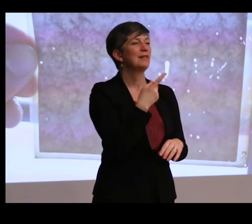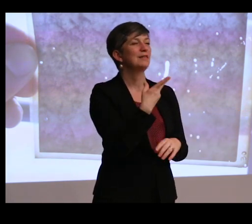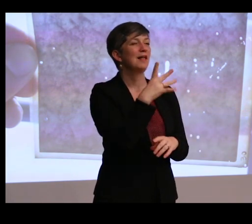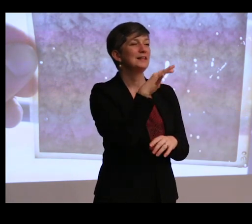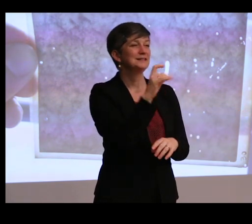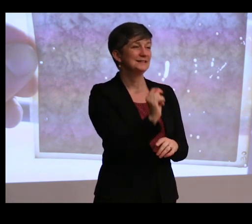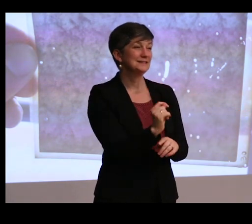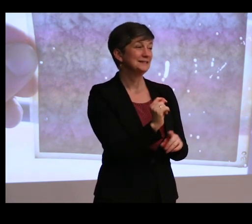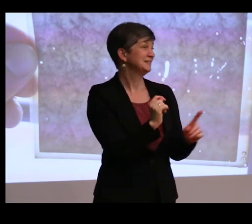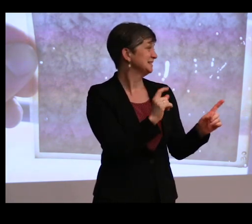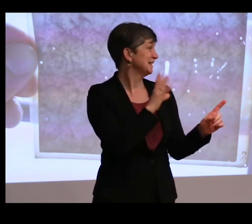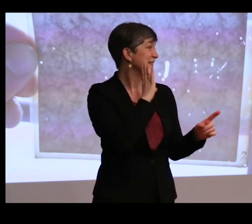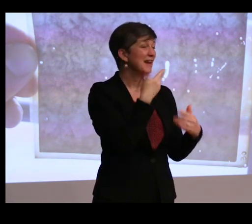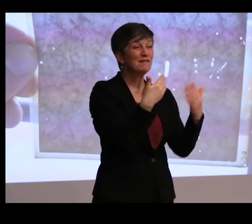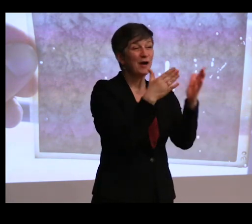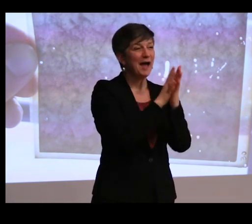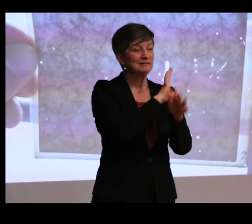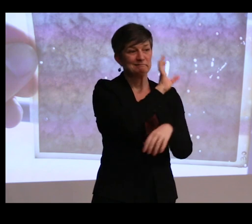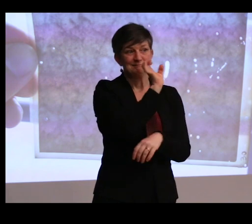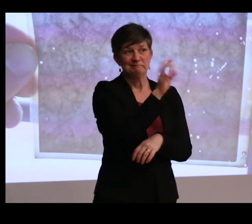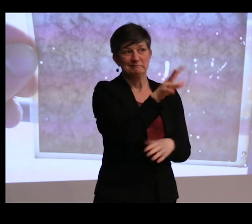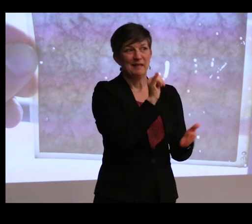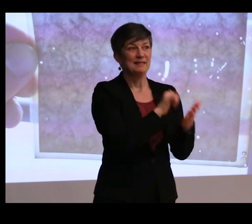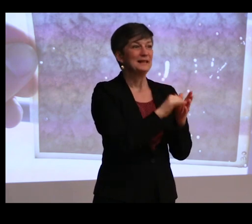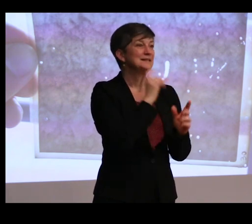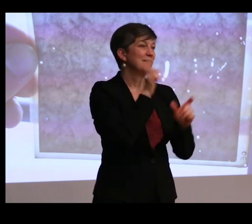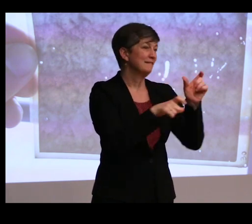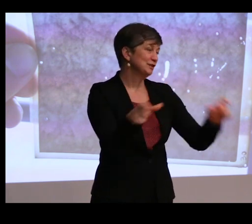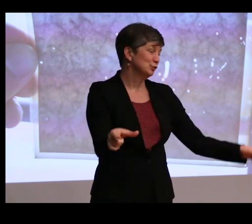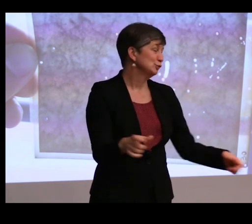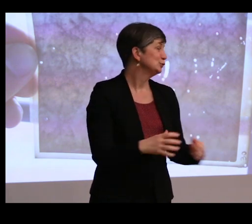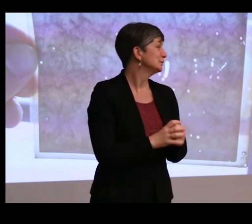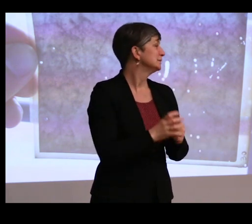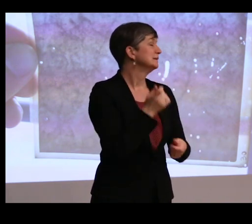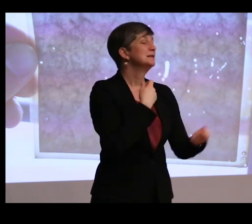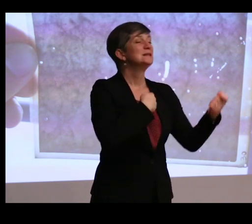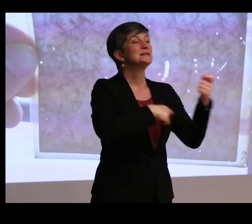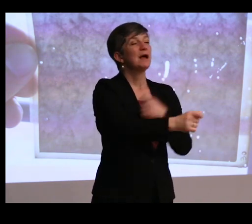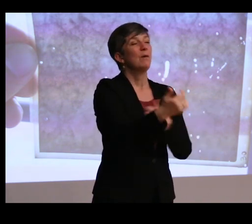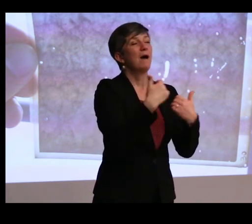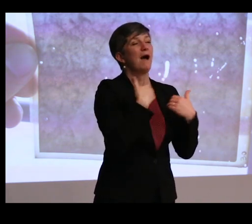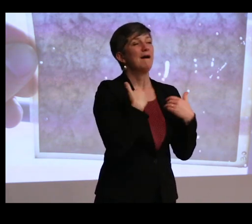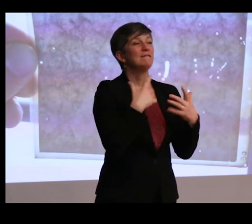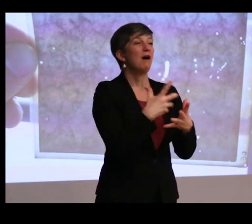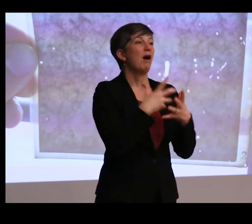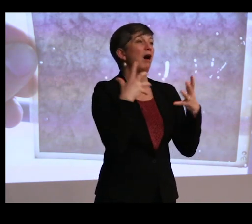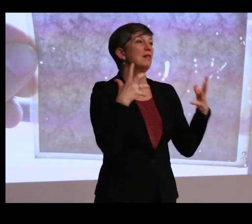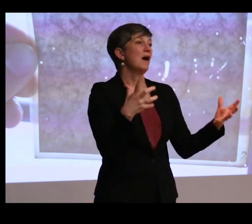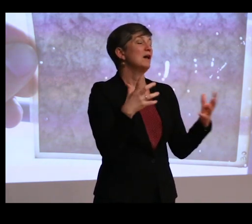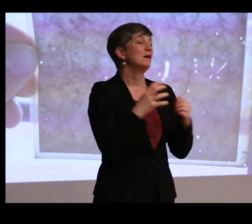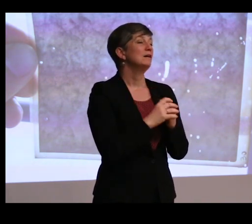They never really asked these questions of the visitors. And instead what we have are really a lot of voices